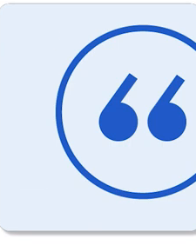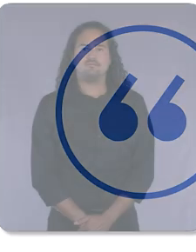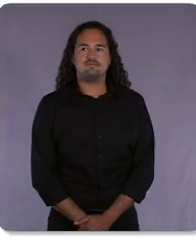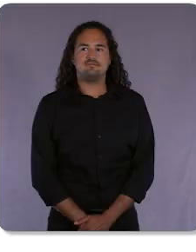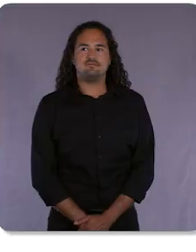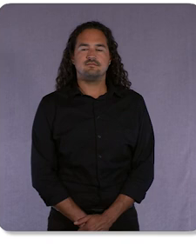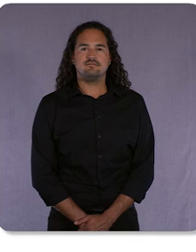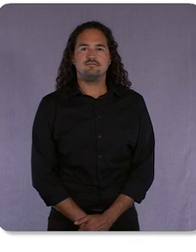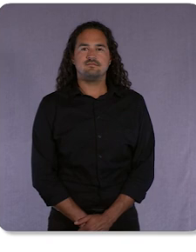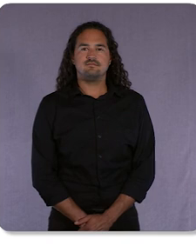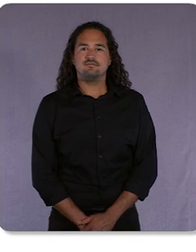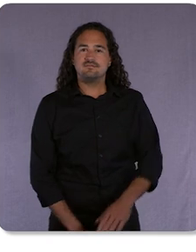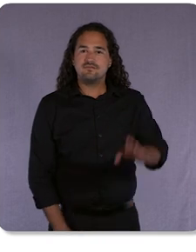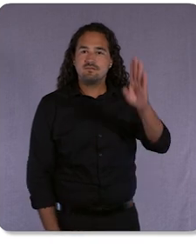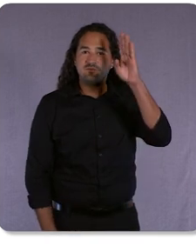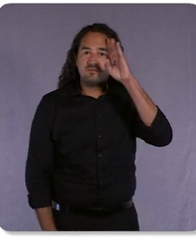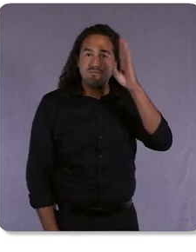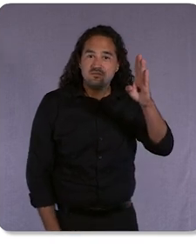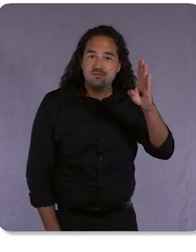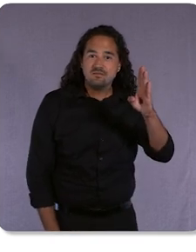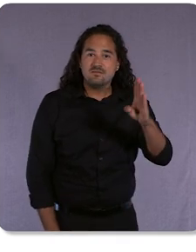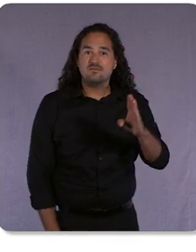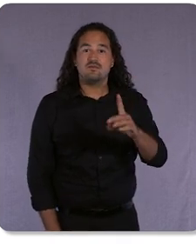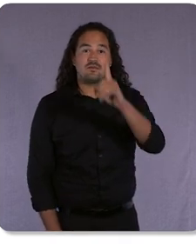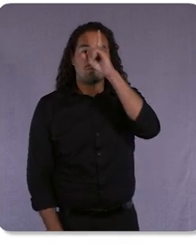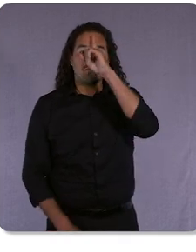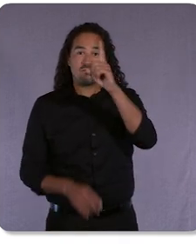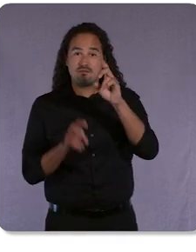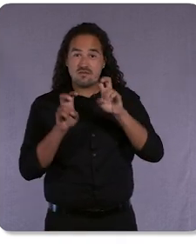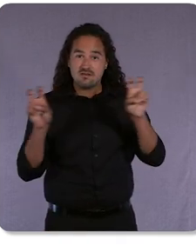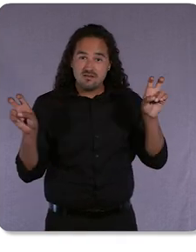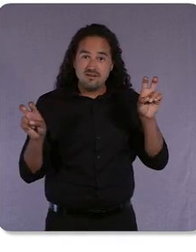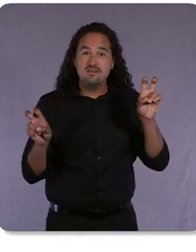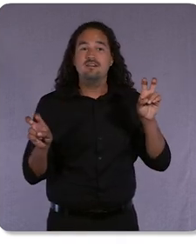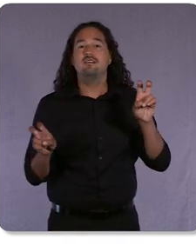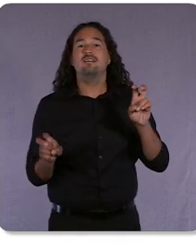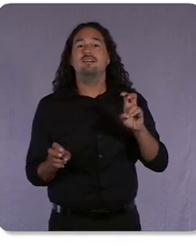»Philipp Schindler Hello, Kon'nichiwa, Olá, Nǐ hǎo, and Hallo,